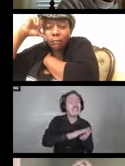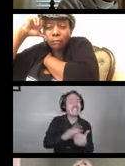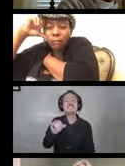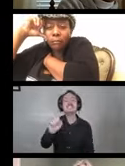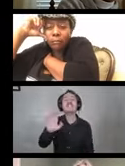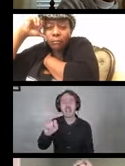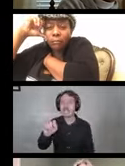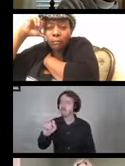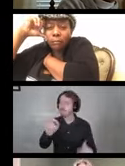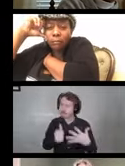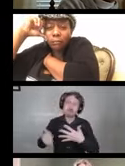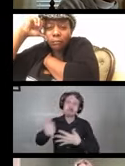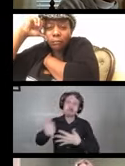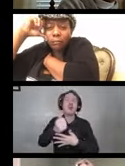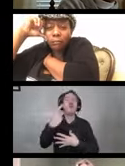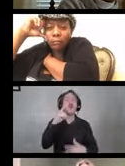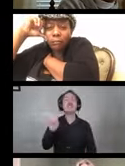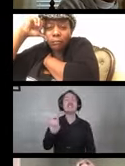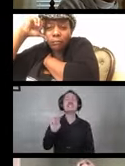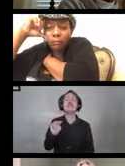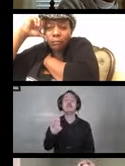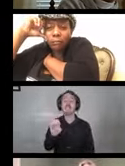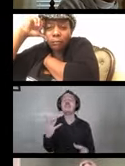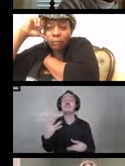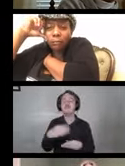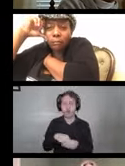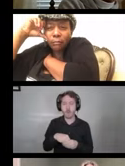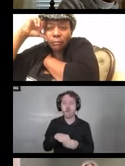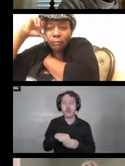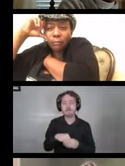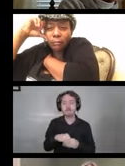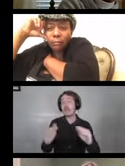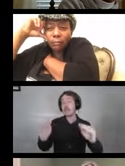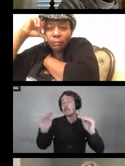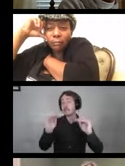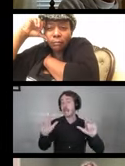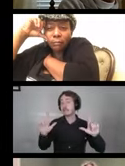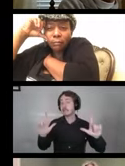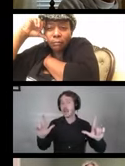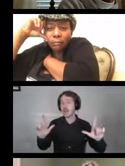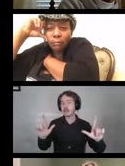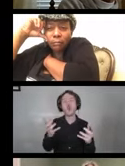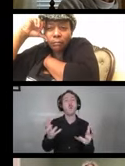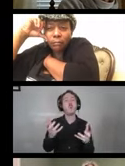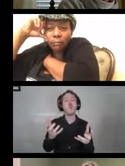when we have durable medical equipment involved. The next slide, we wanted to give you